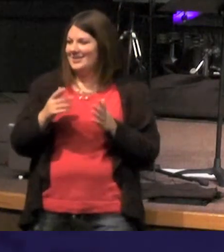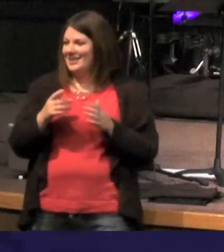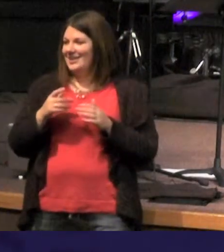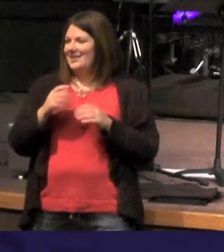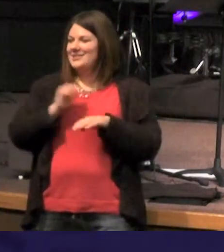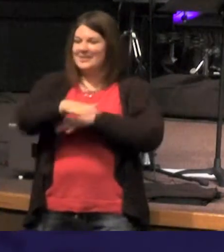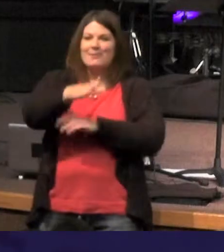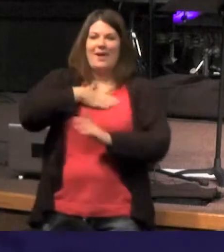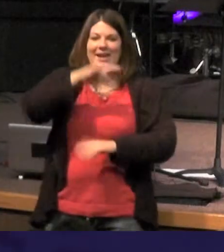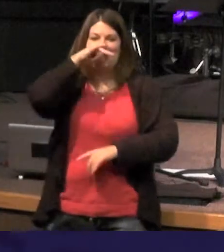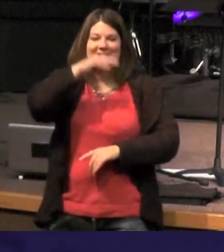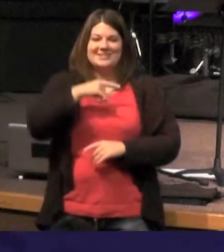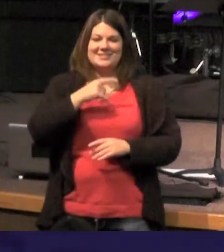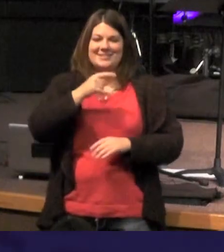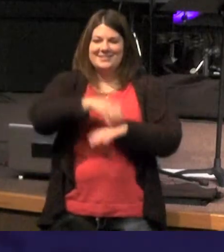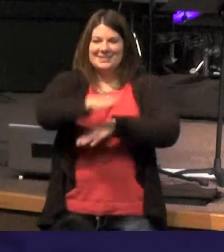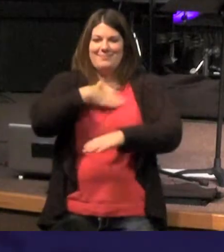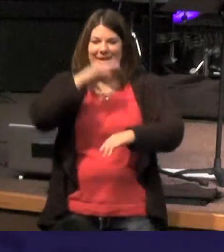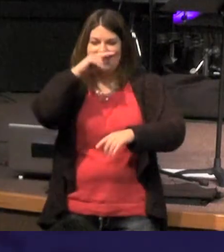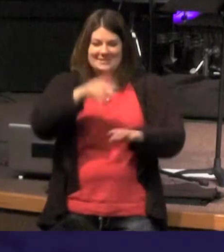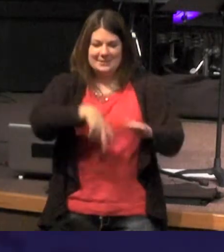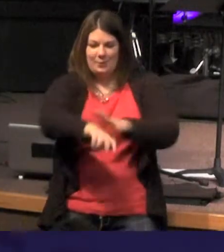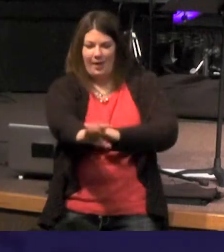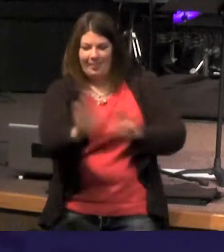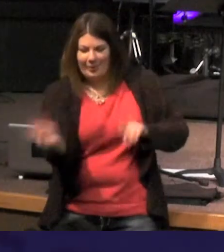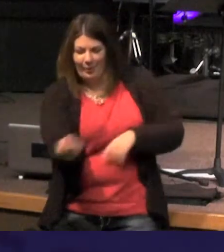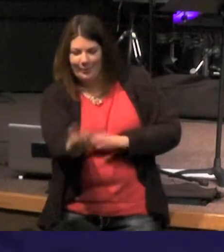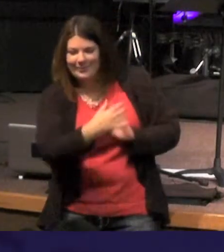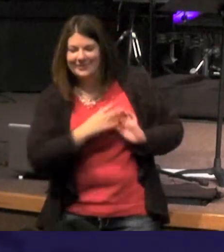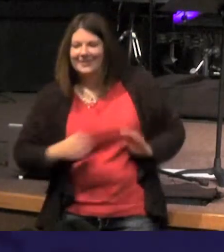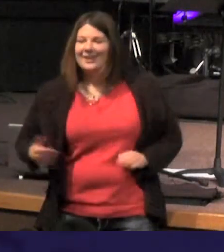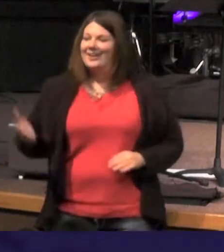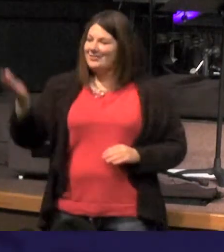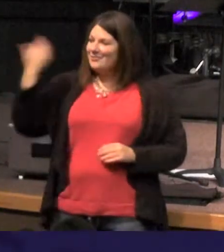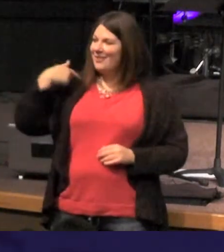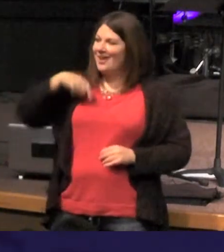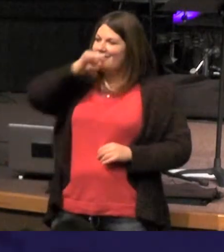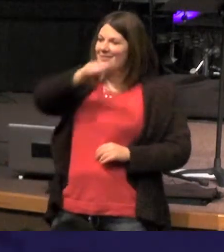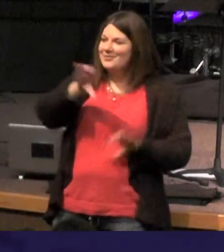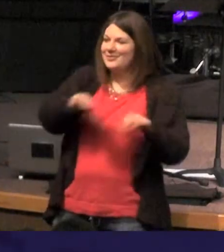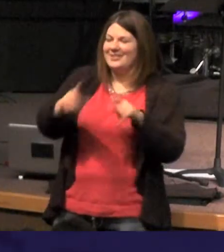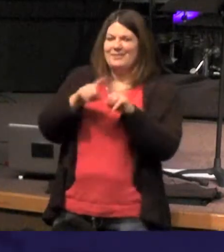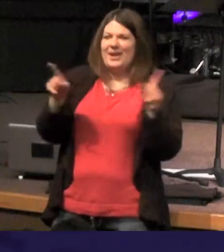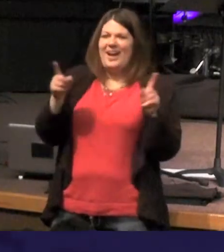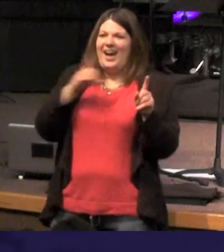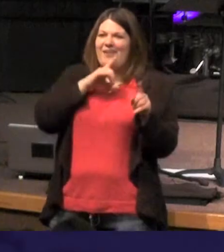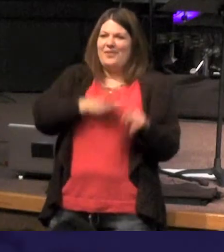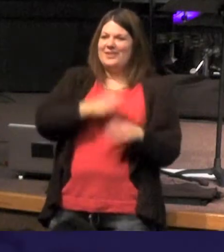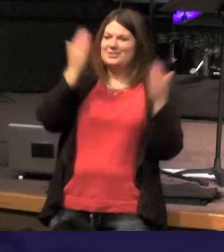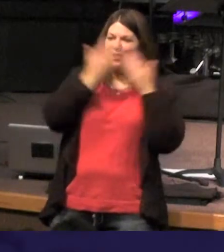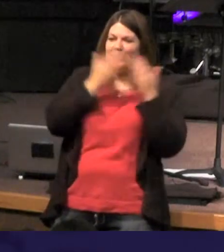rather than me - I don't know how that changed - I used to love doing those things but like darkness